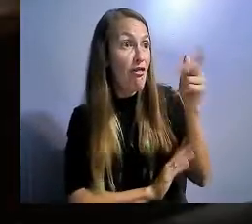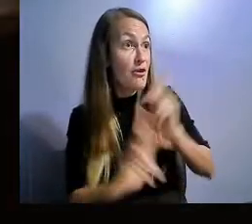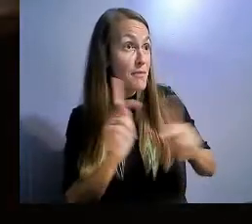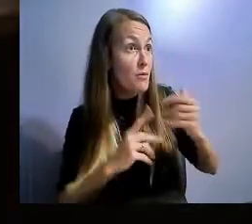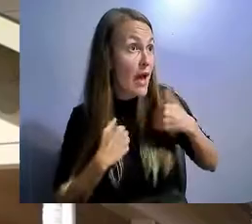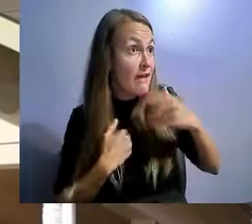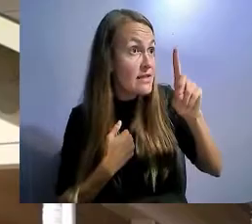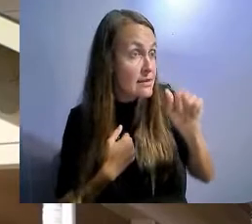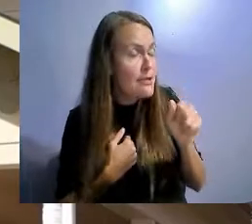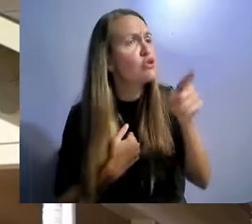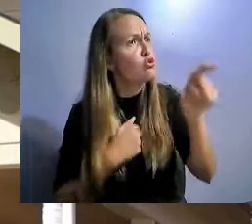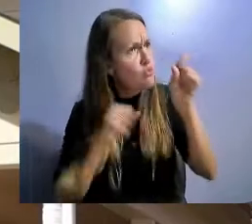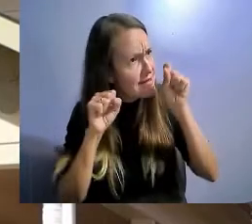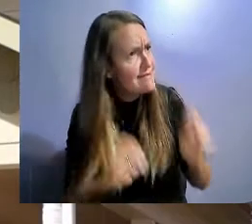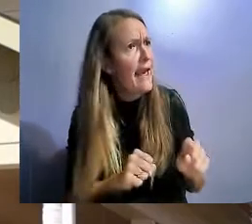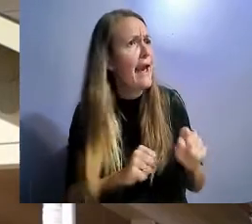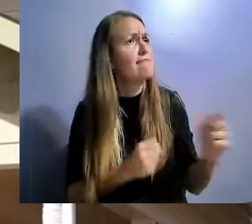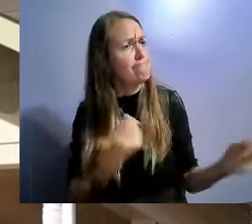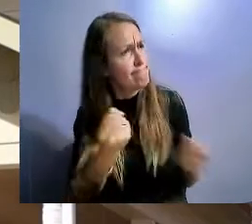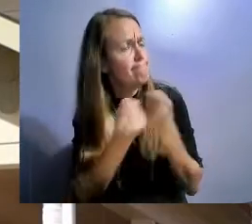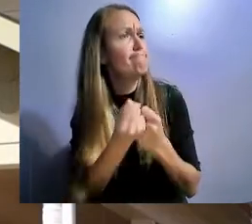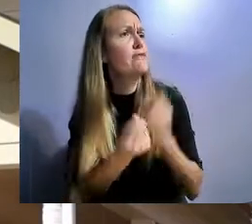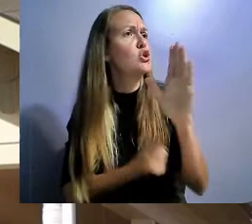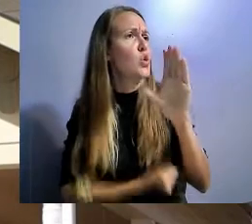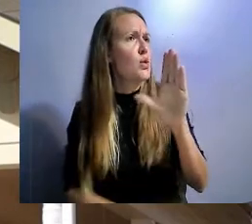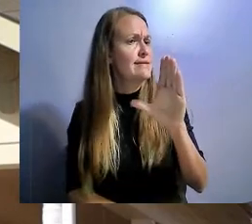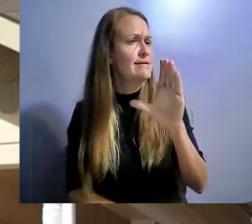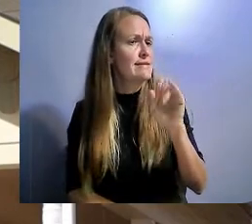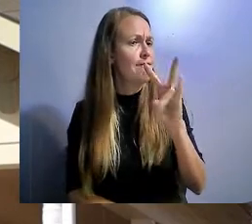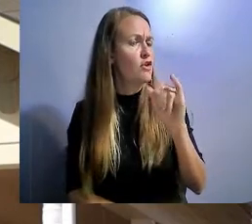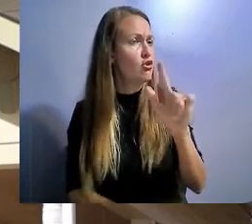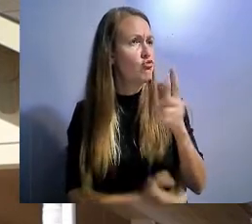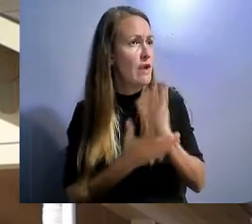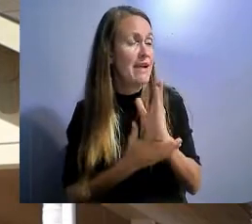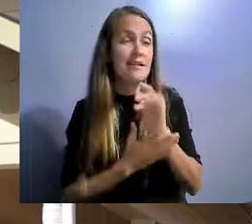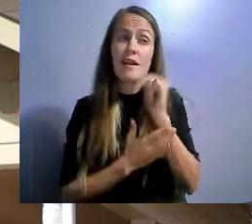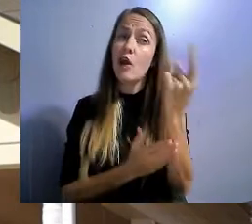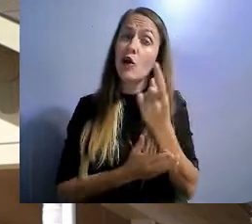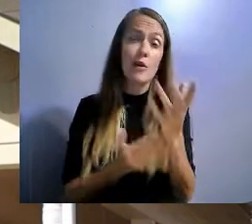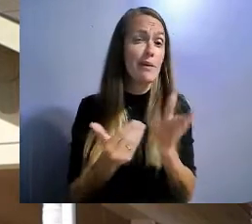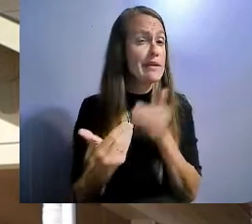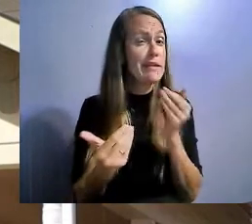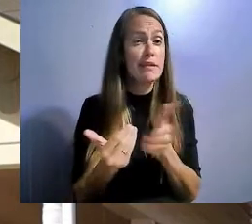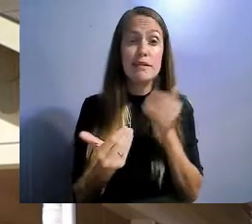It's not always an easy process and it's not always a quick process, but it is certainly worth the effort.